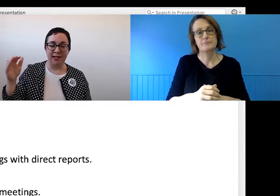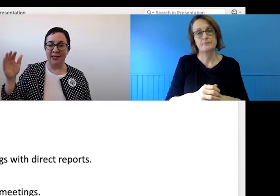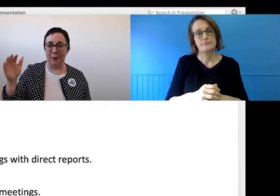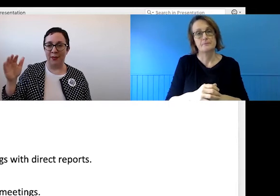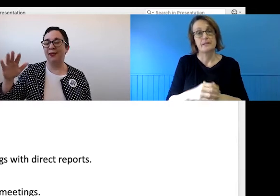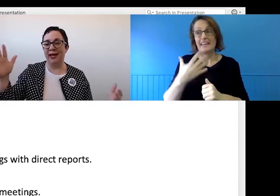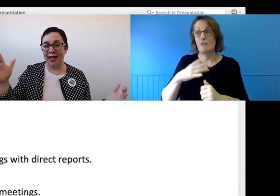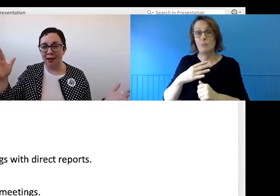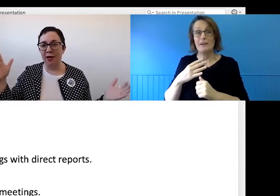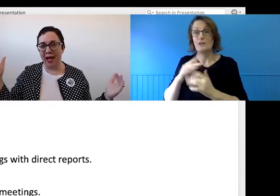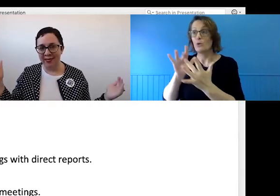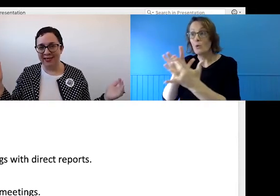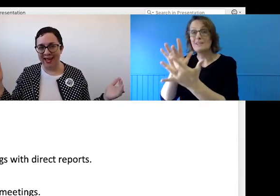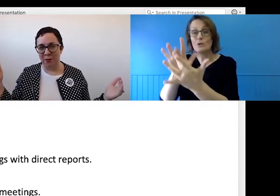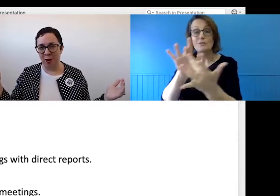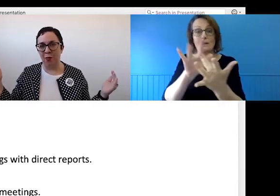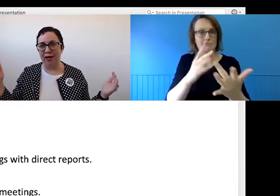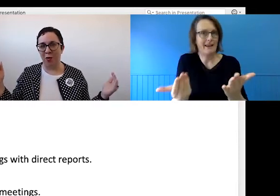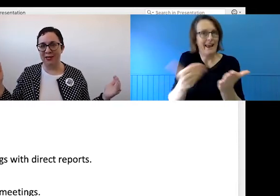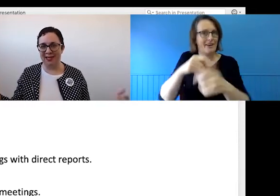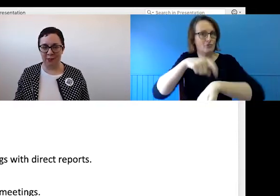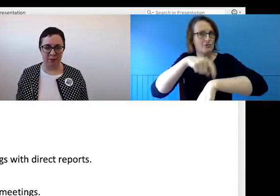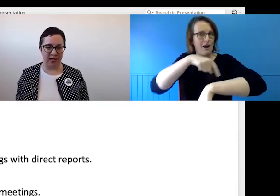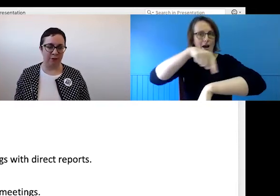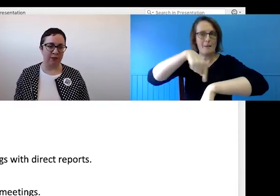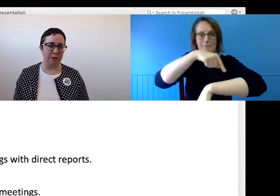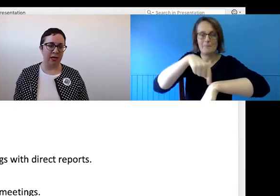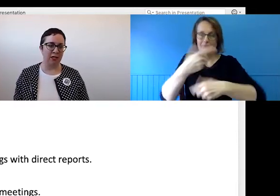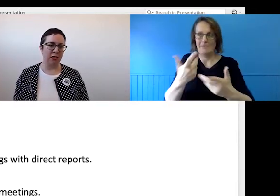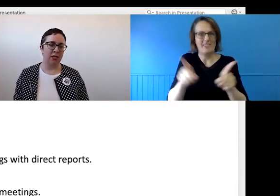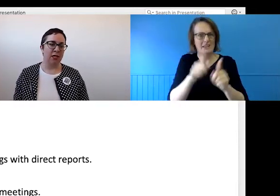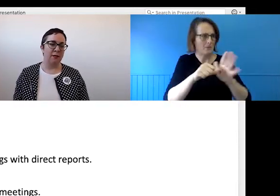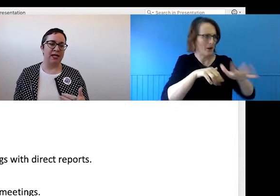to happen, again, while we're all busier than we've been in the past,